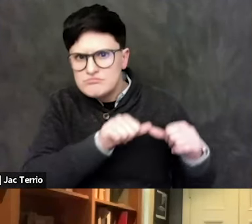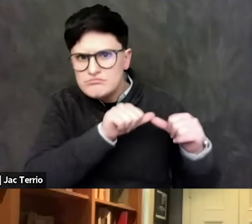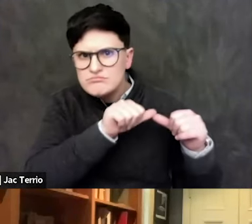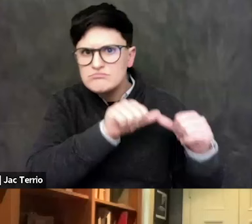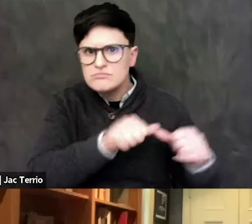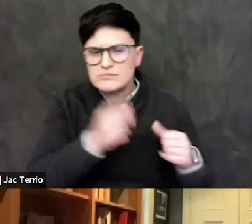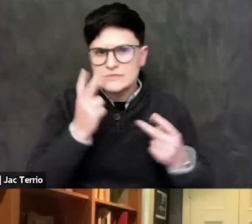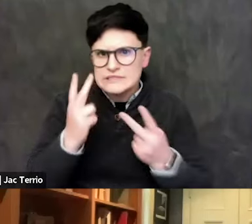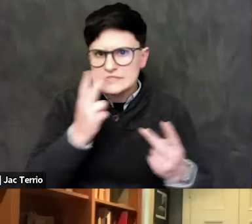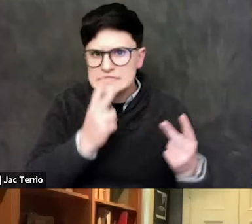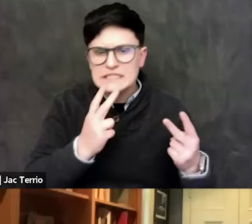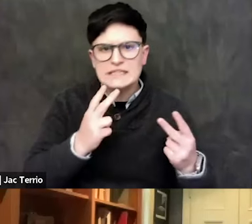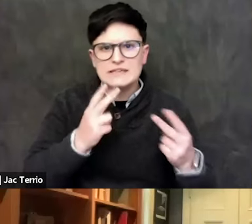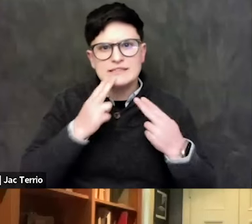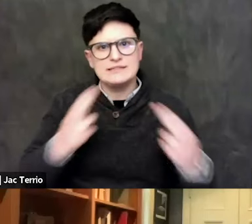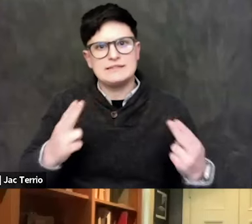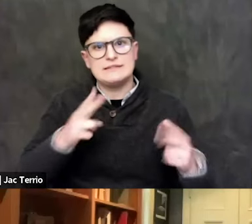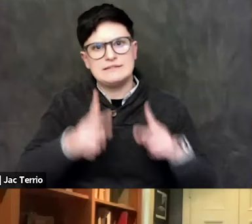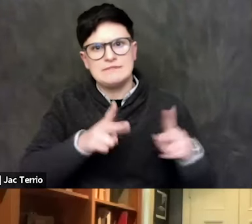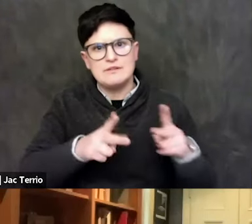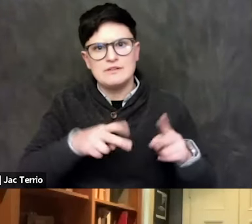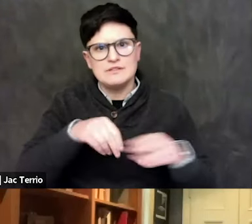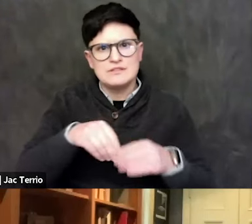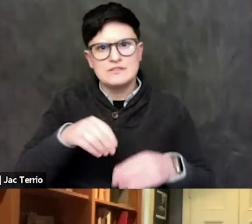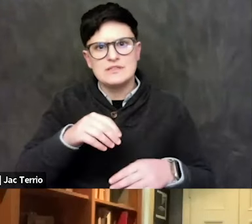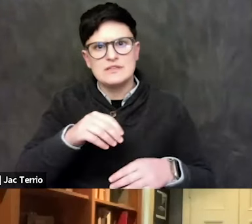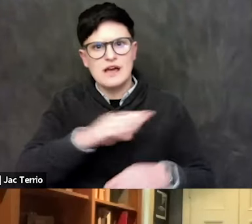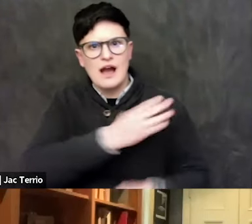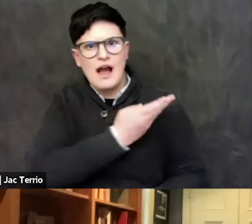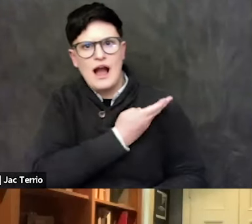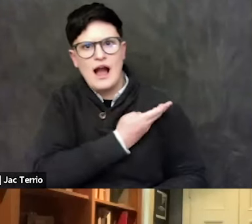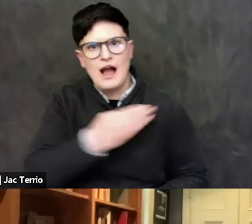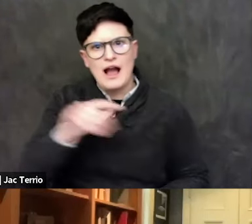and Gaza being pulled outta rubble, and babies in hospitals, and so forth,